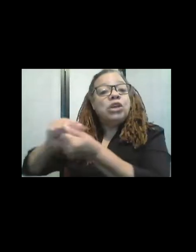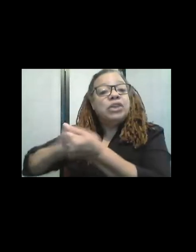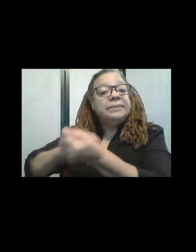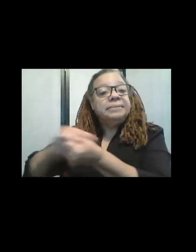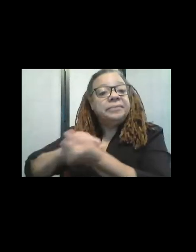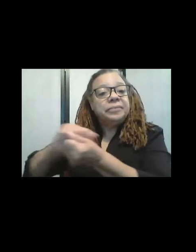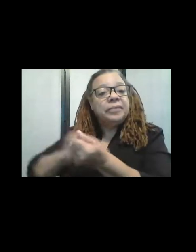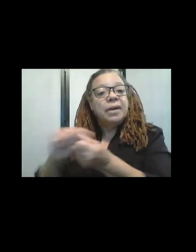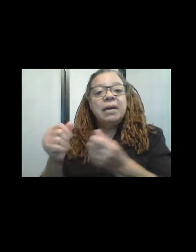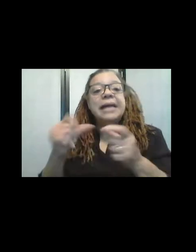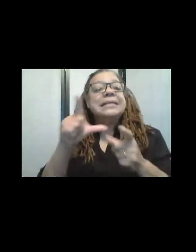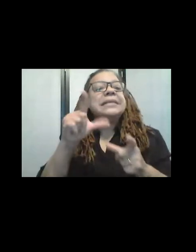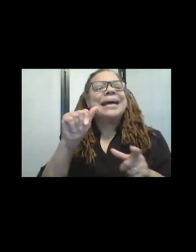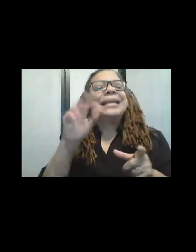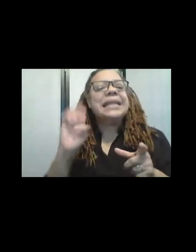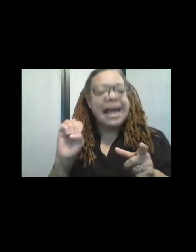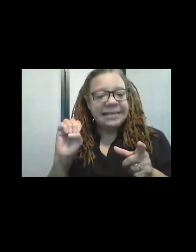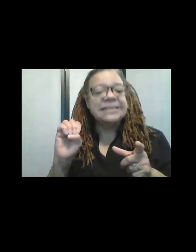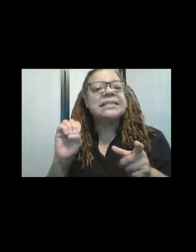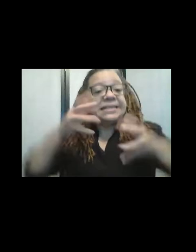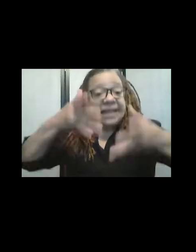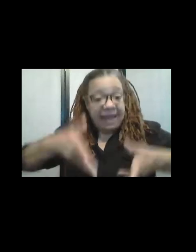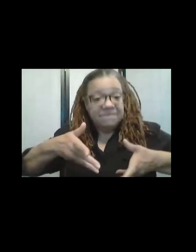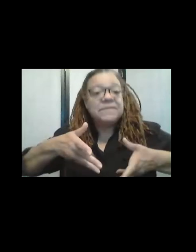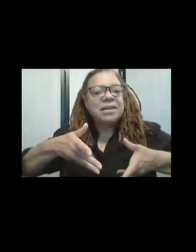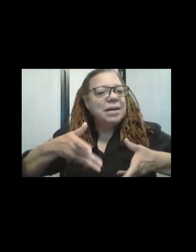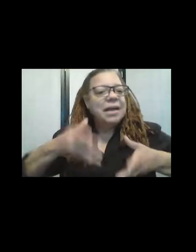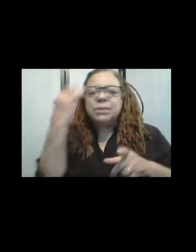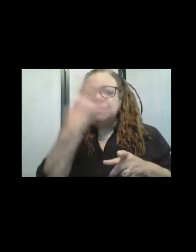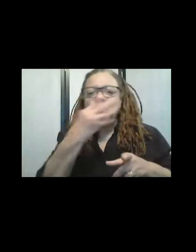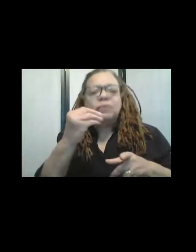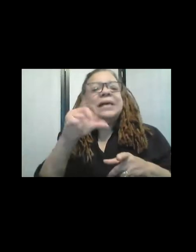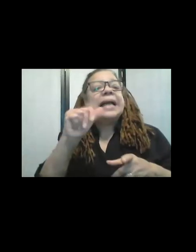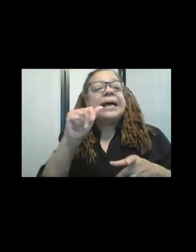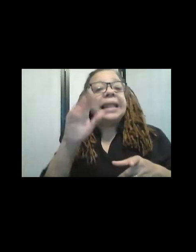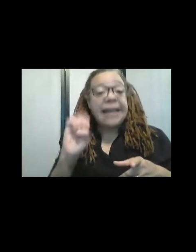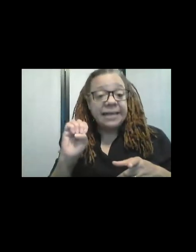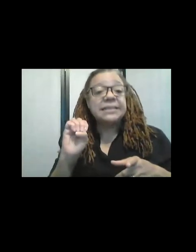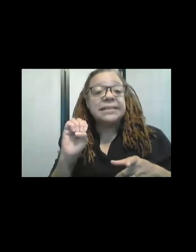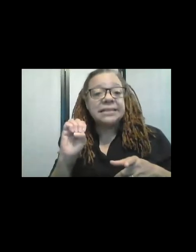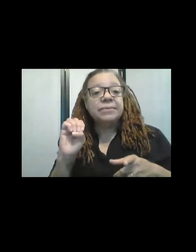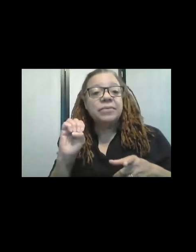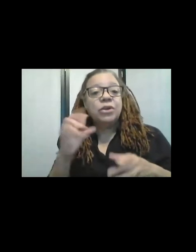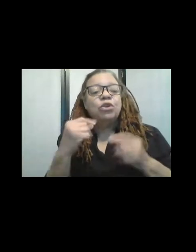lace in a way, but not as pretty as lace. So if we really think of the sewing machine,